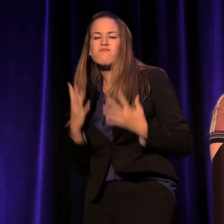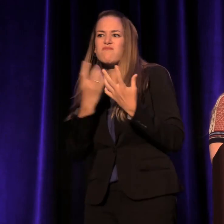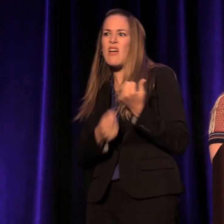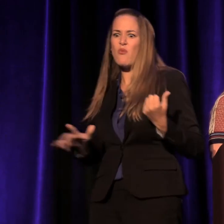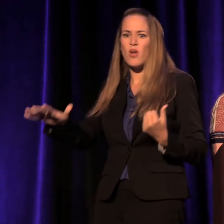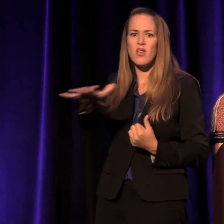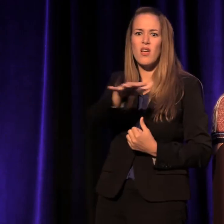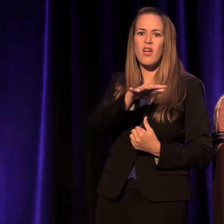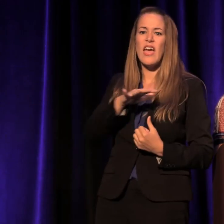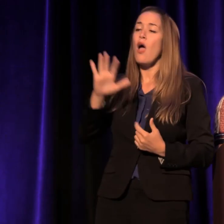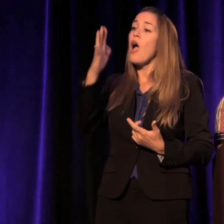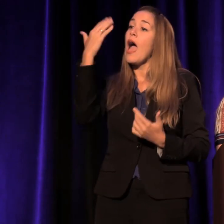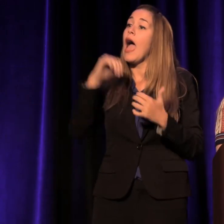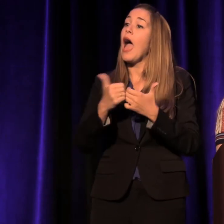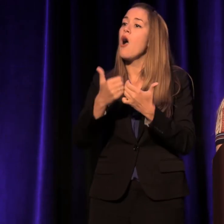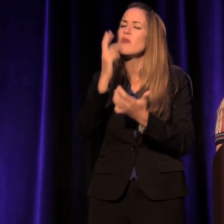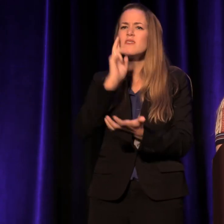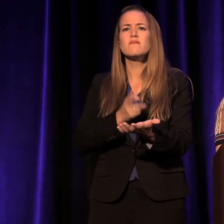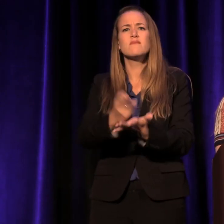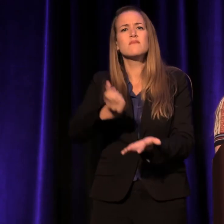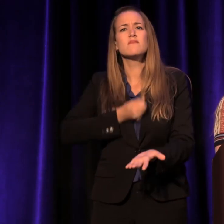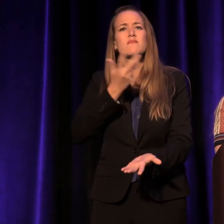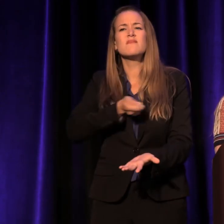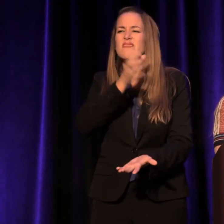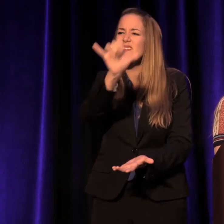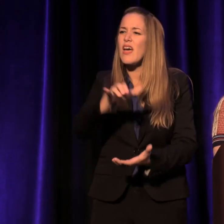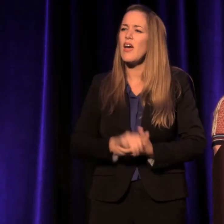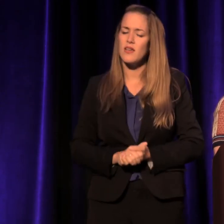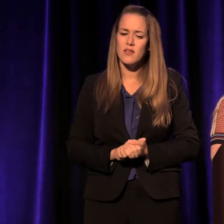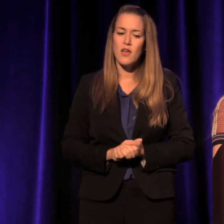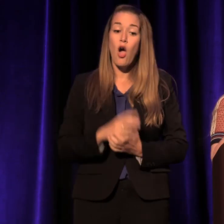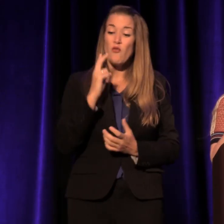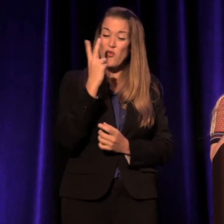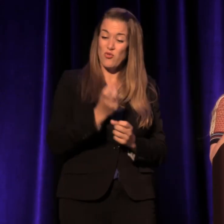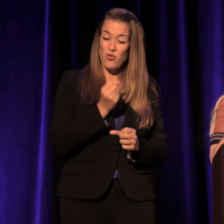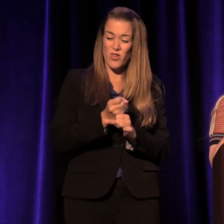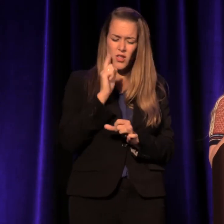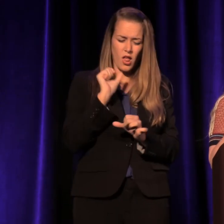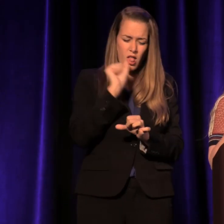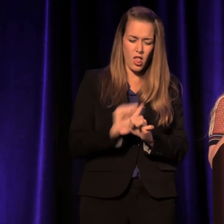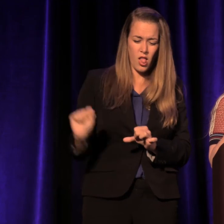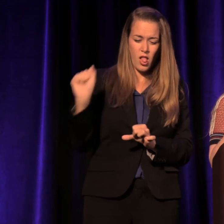For two years what he worked on the hardest was where to put rage,